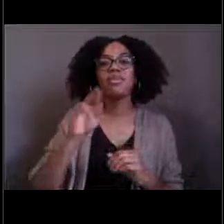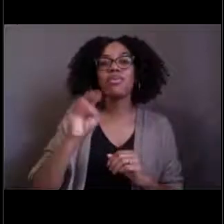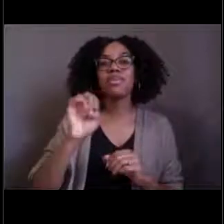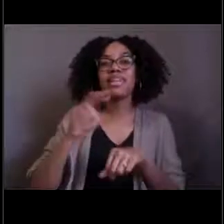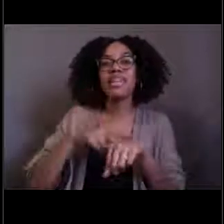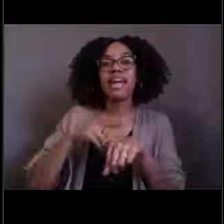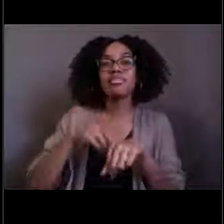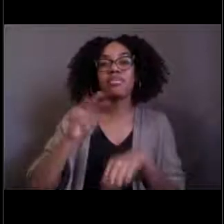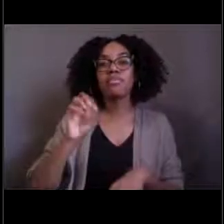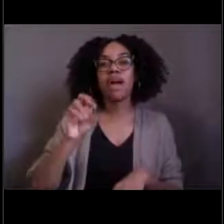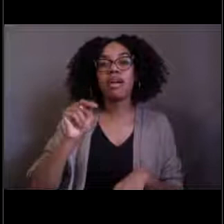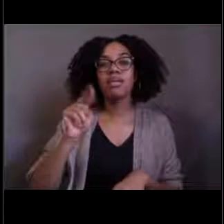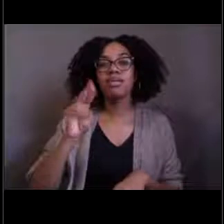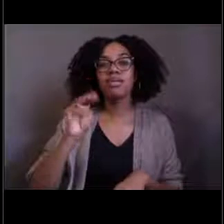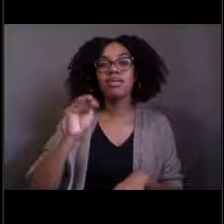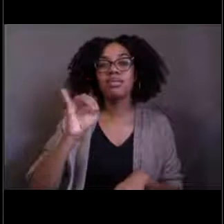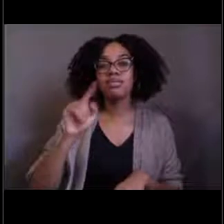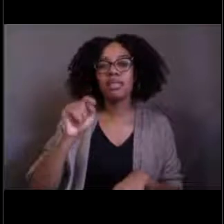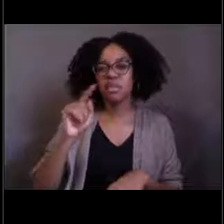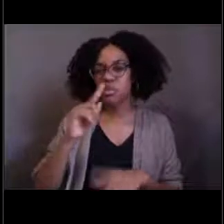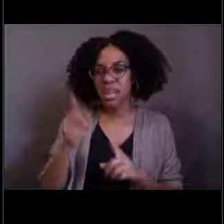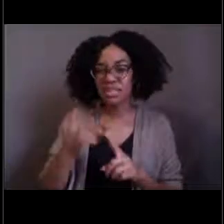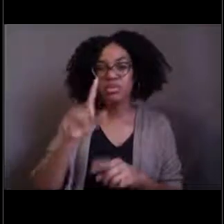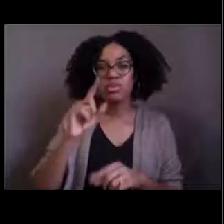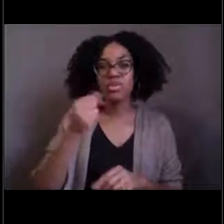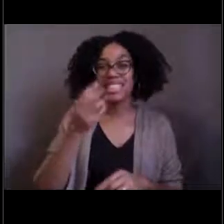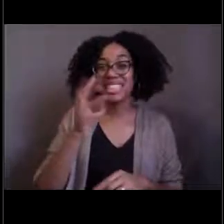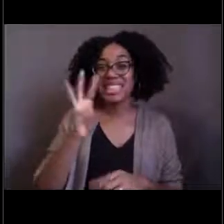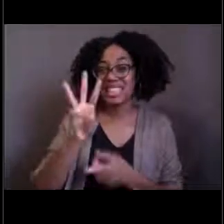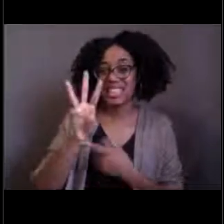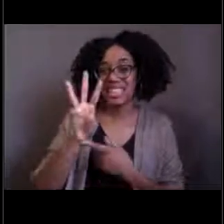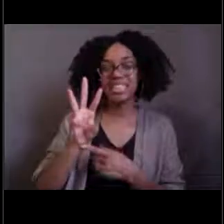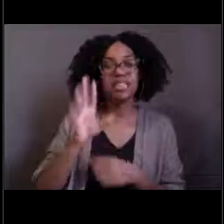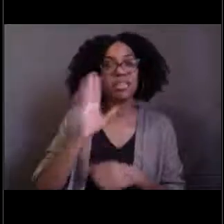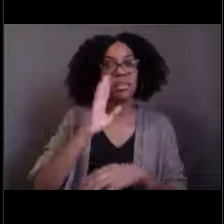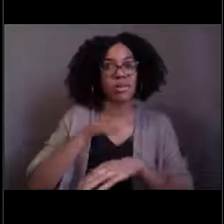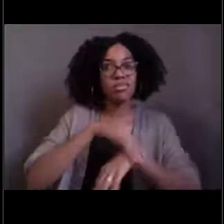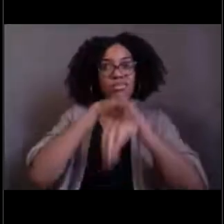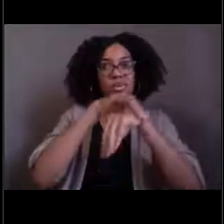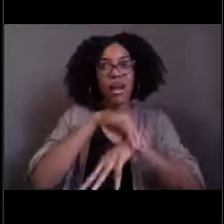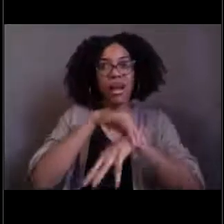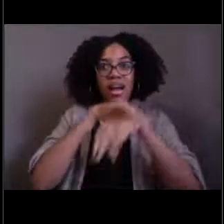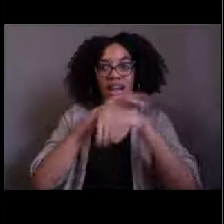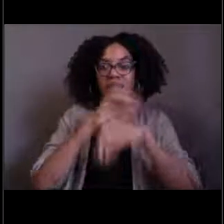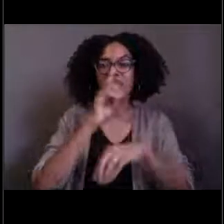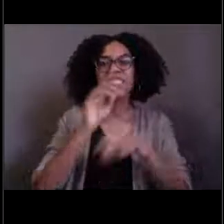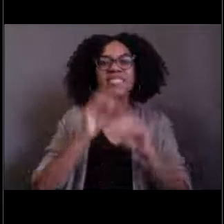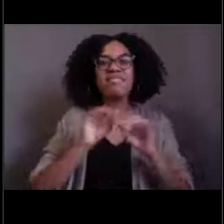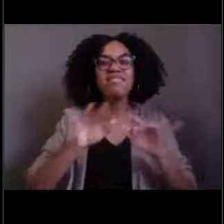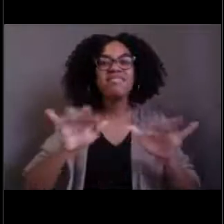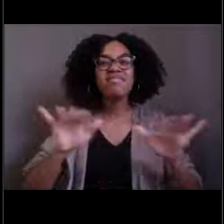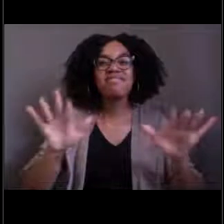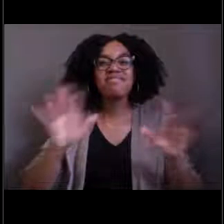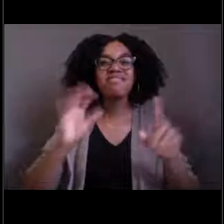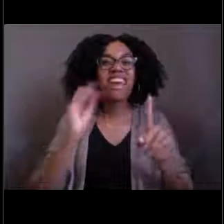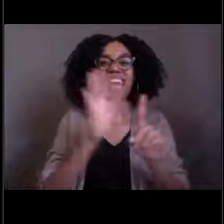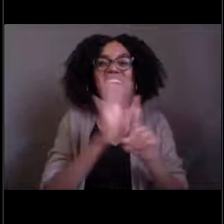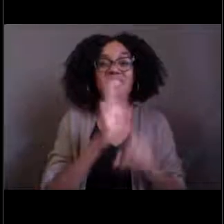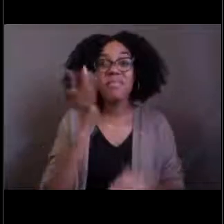You may be familiar with this octopus because it was worldwide news for a couple of weeks because it just looked so much